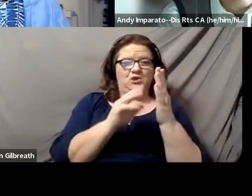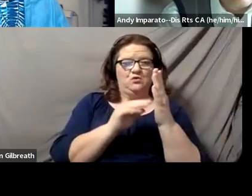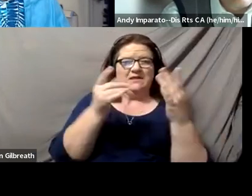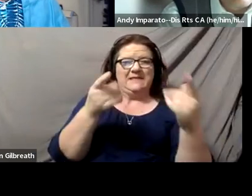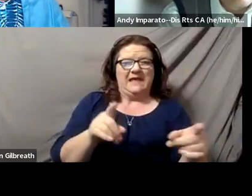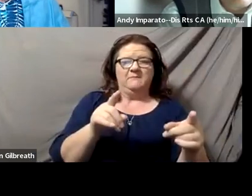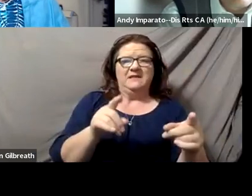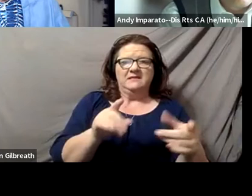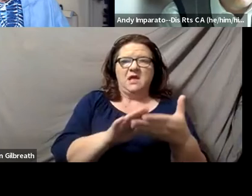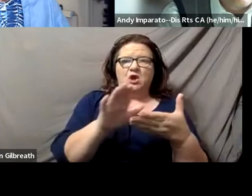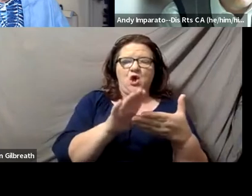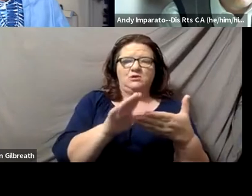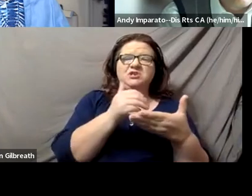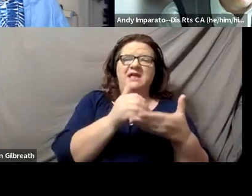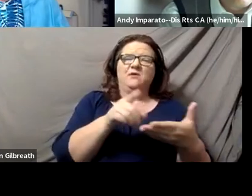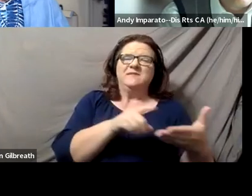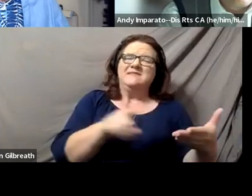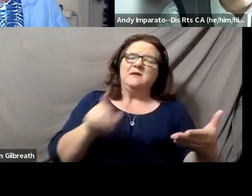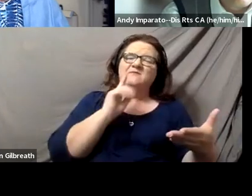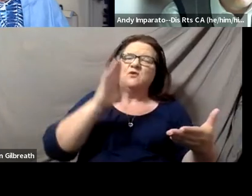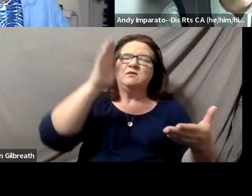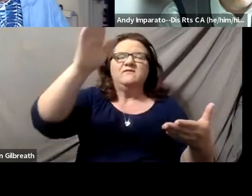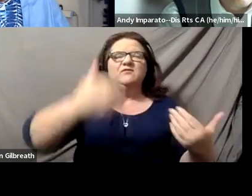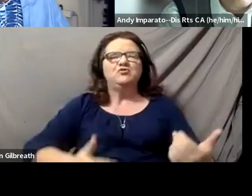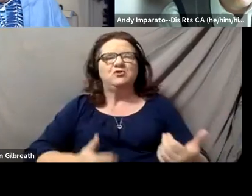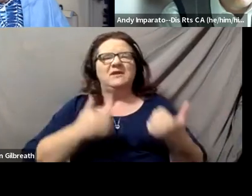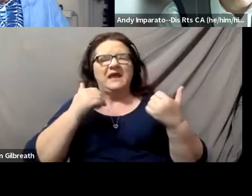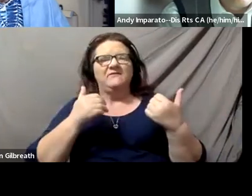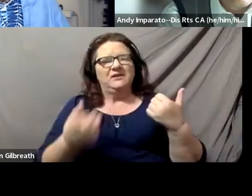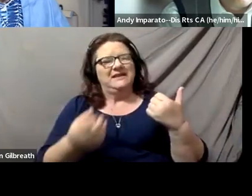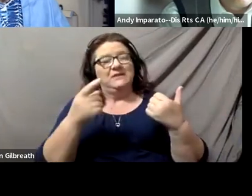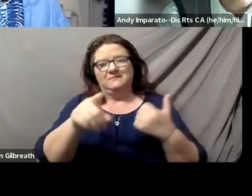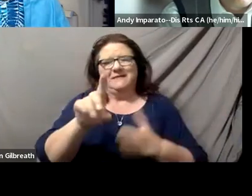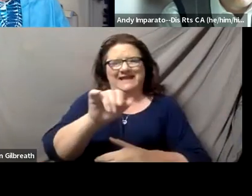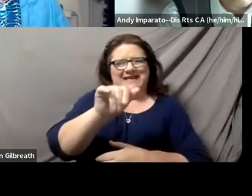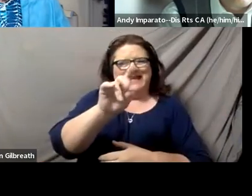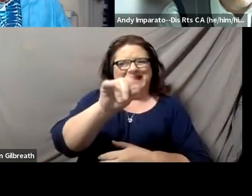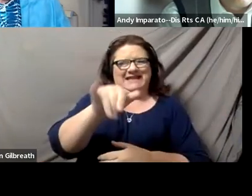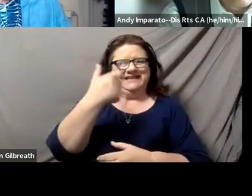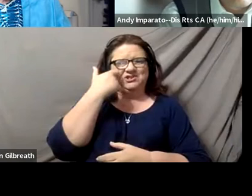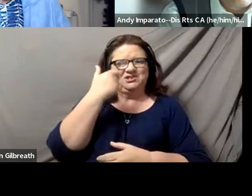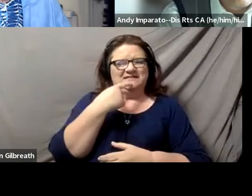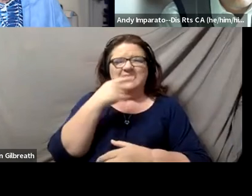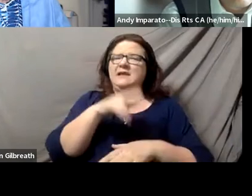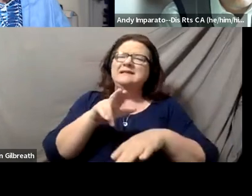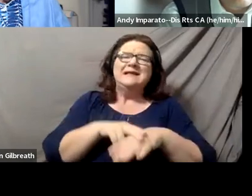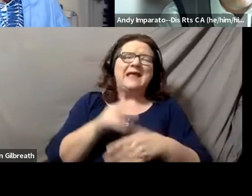it also helps people look at disability, as Andy has also been discussing. It is a natural, normal part of life.